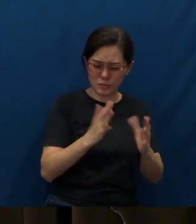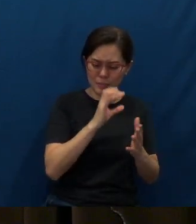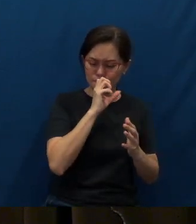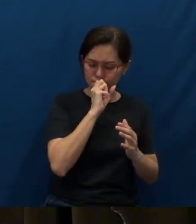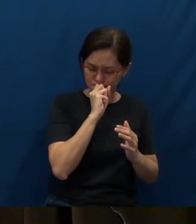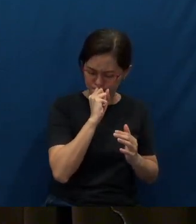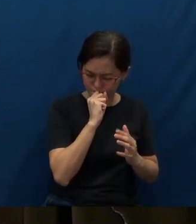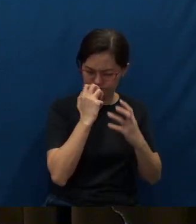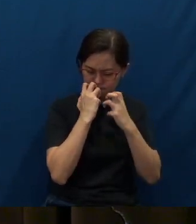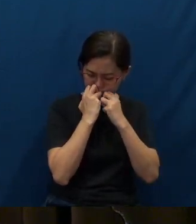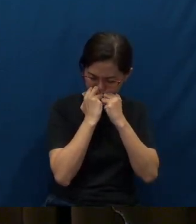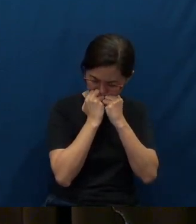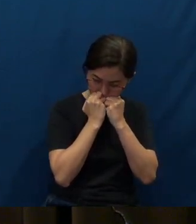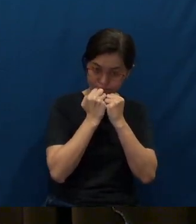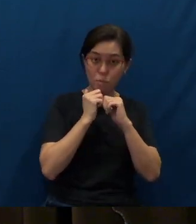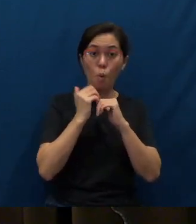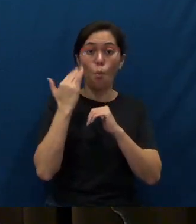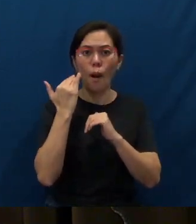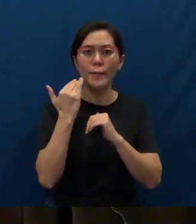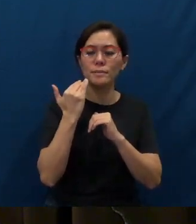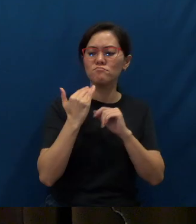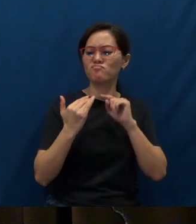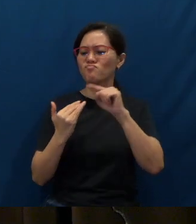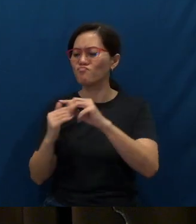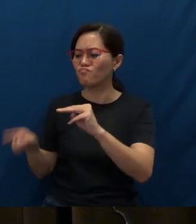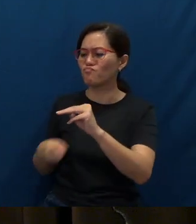in order to preach the gospel on his missionary journeys that he went on.